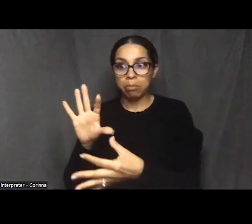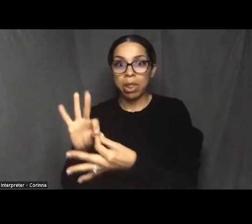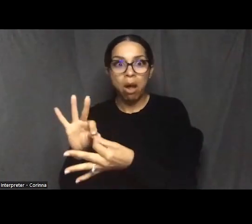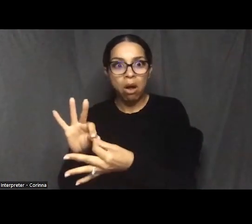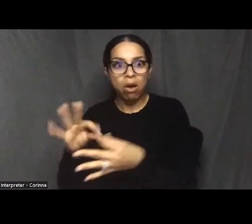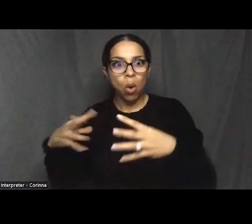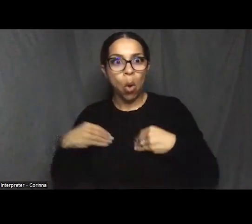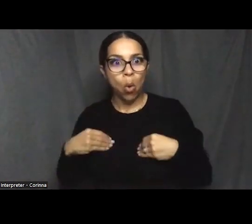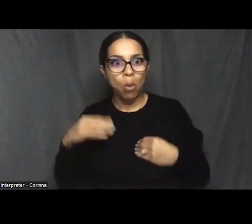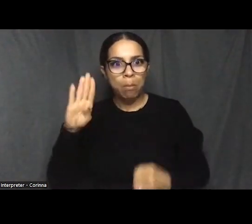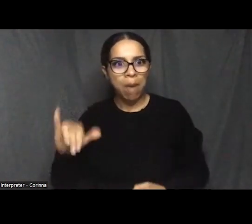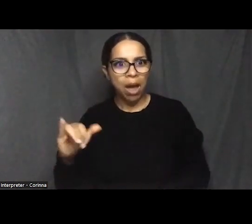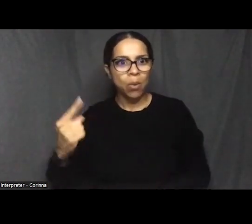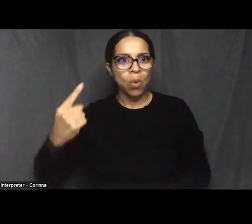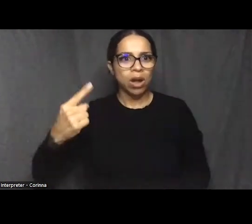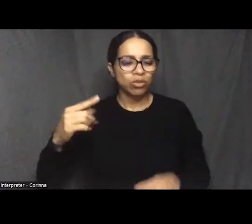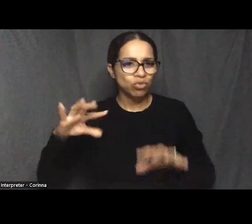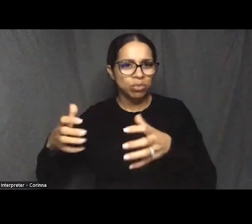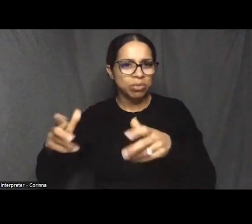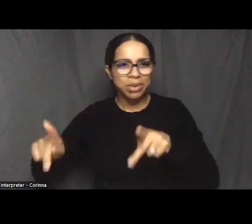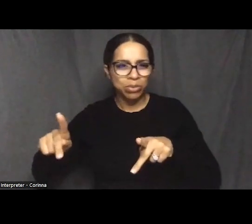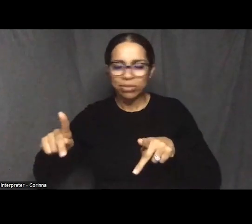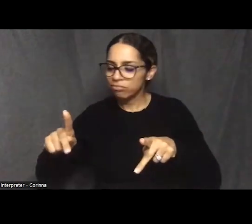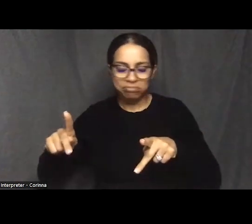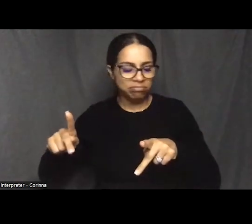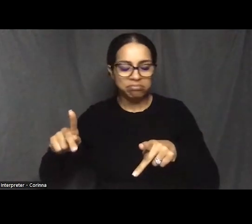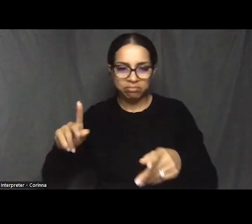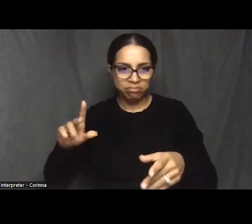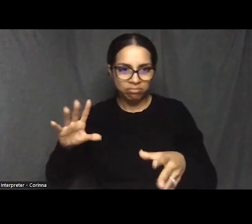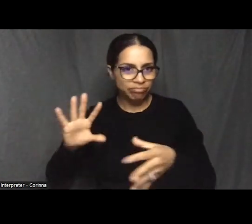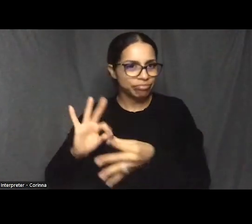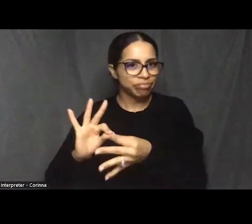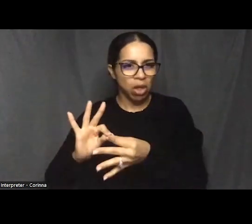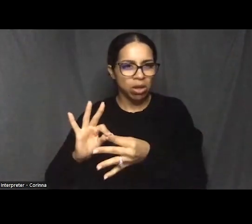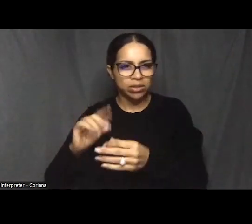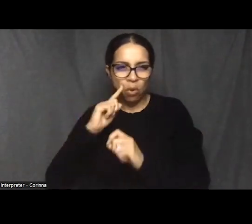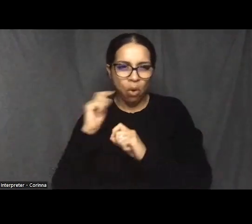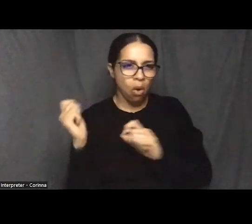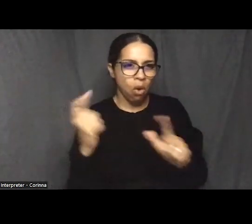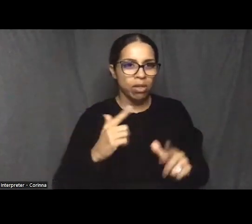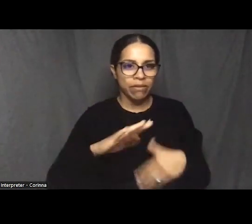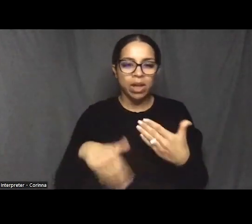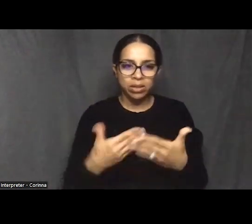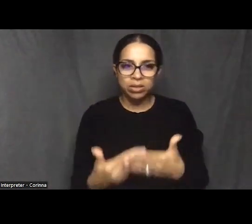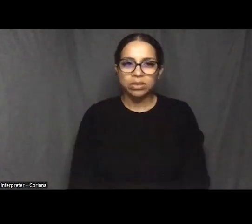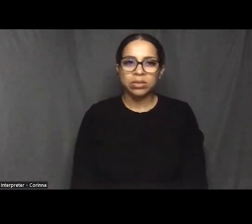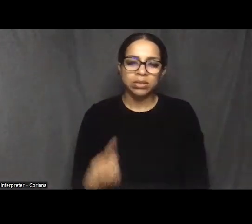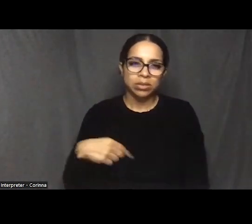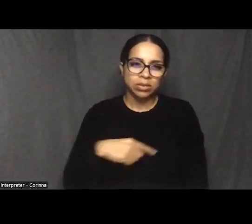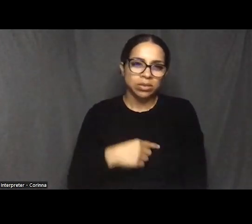It belongs to all of us. So that's my introduction.